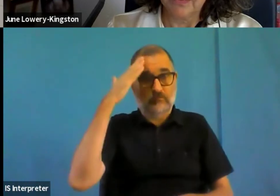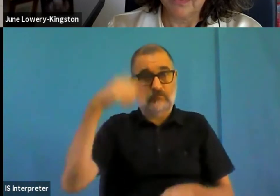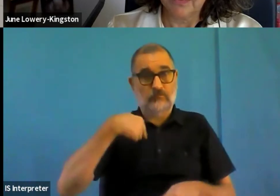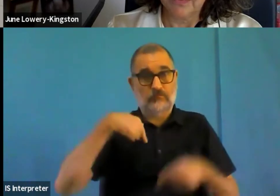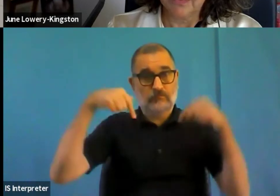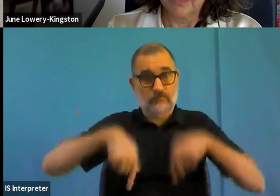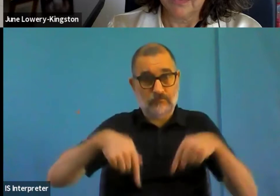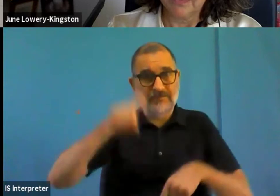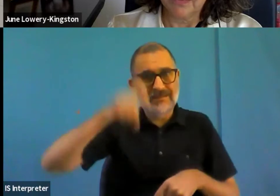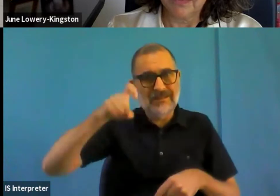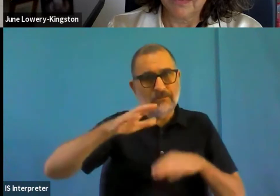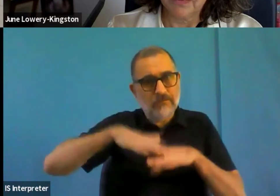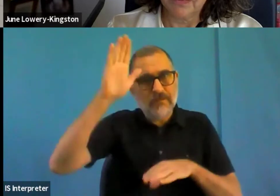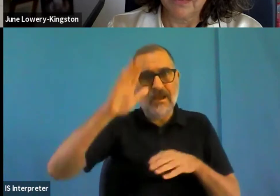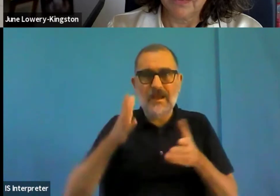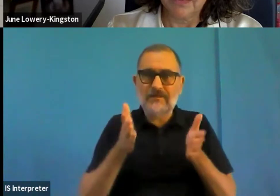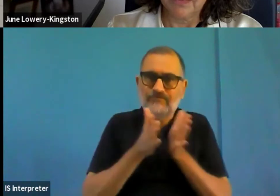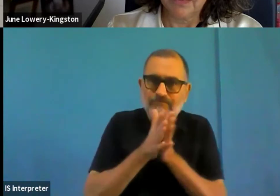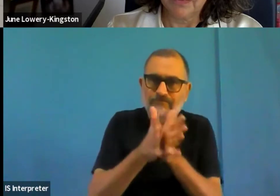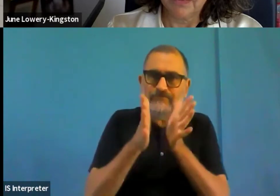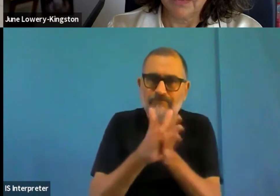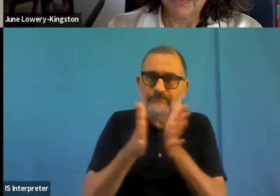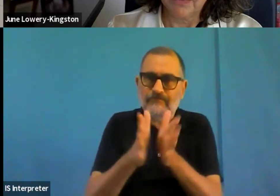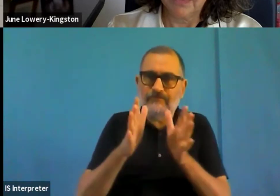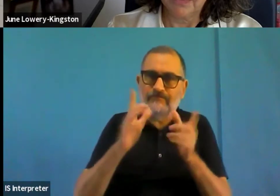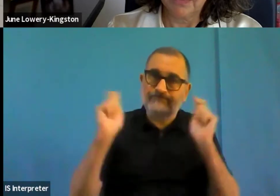type of problems of accessibility, and do it all together.